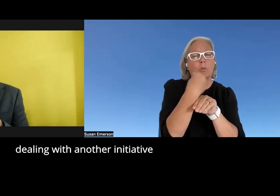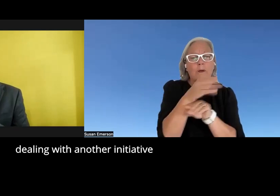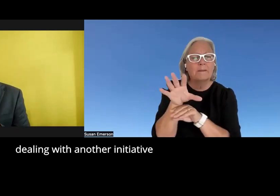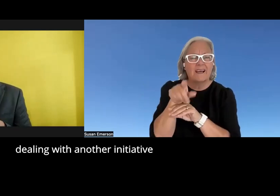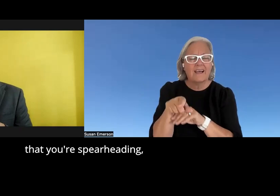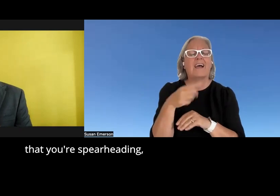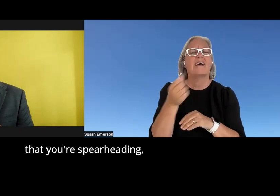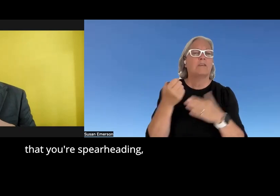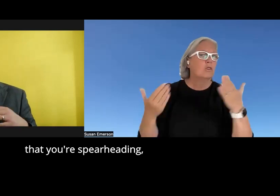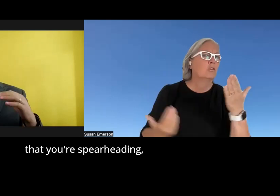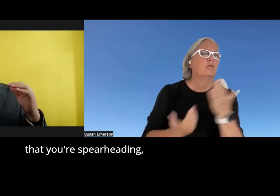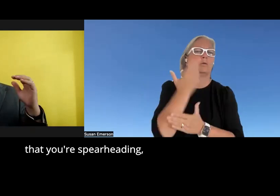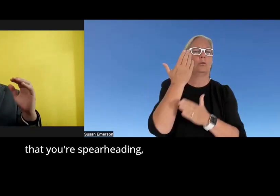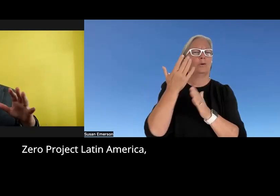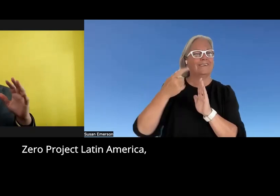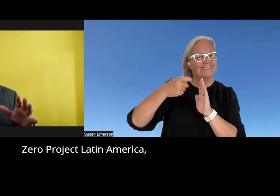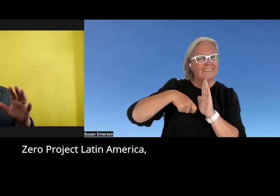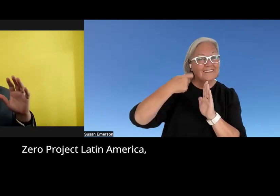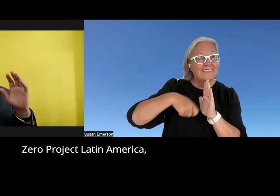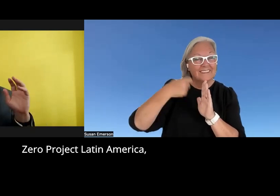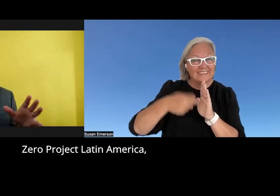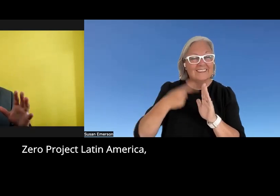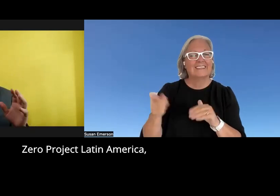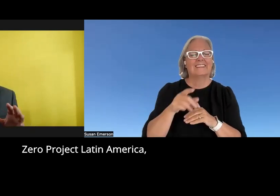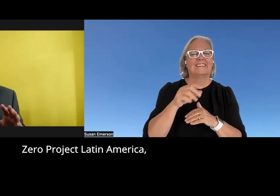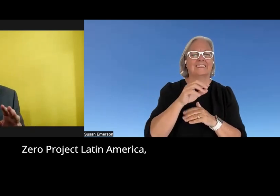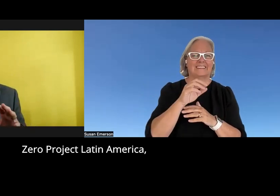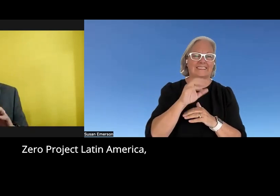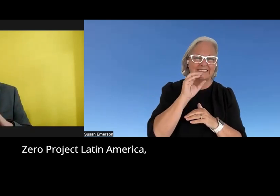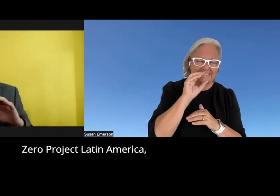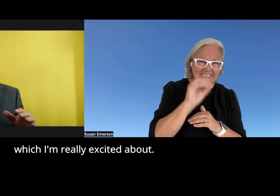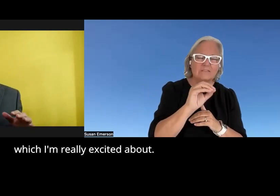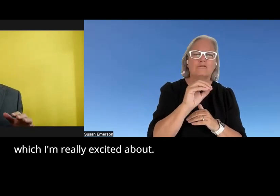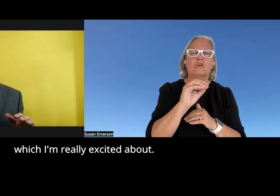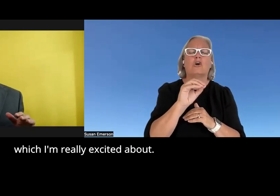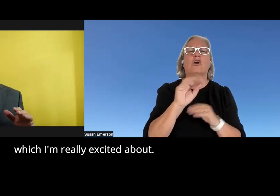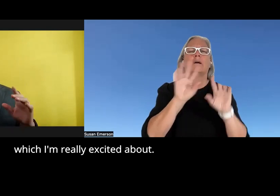initiative that you're spe spearheading Zero Project Latin America which I'm really excited